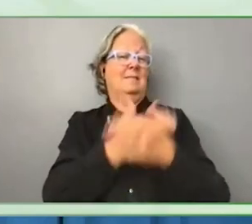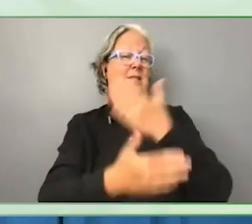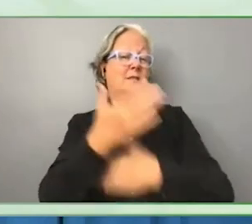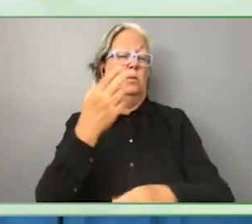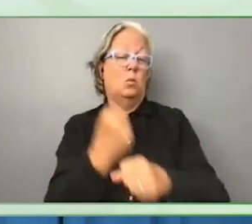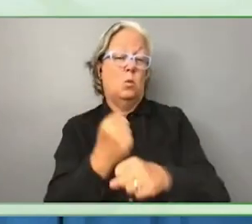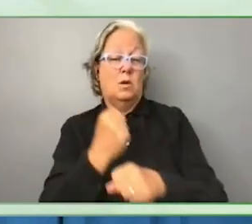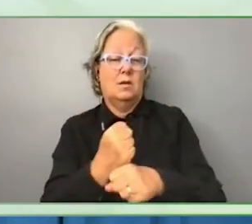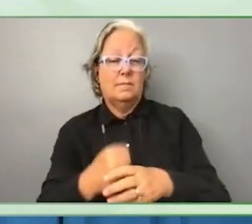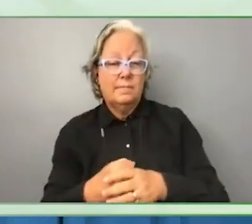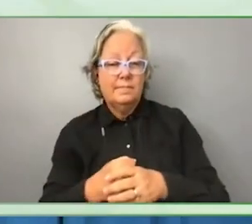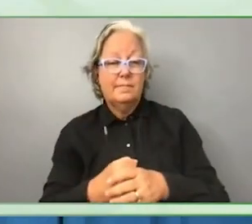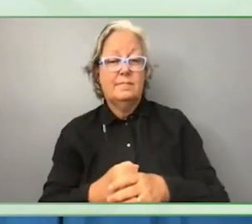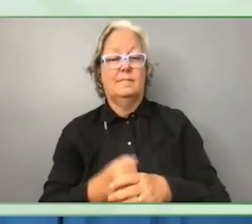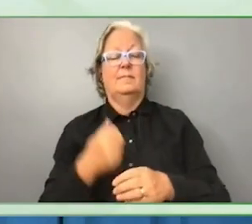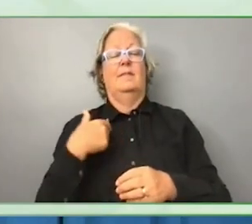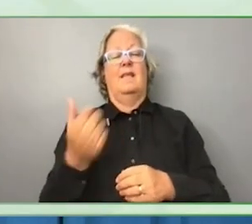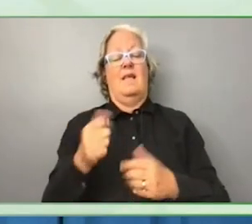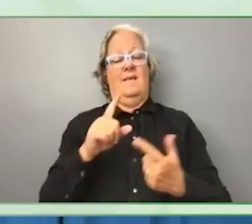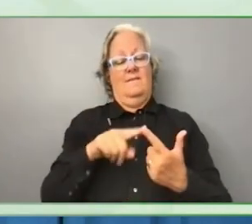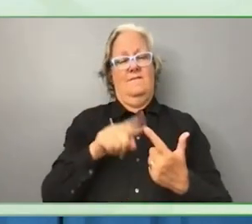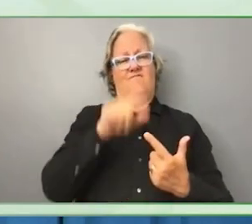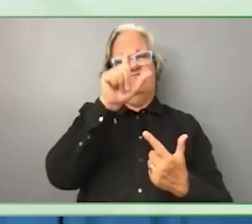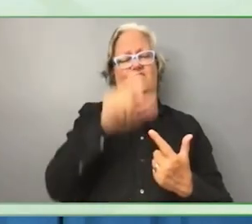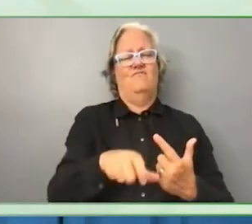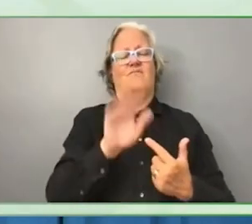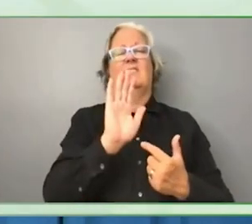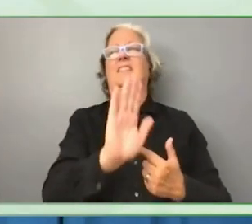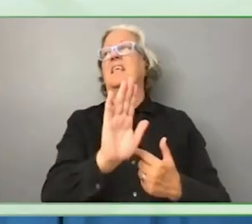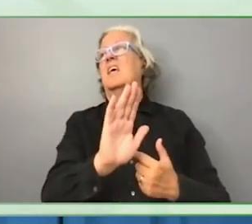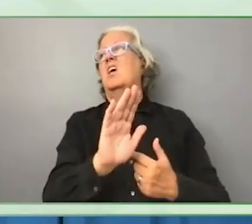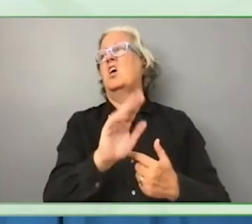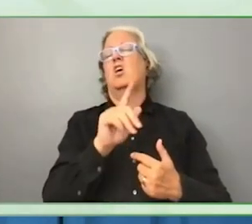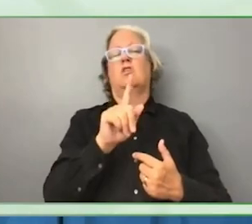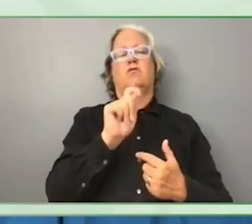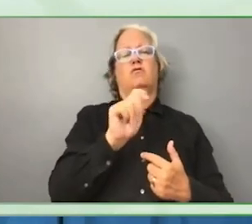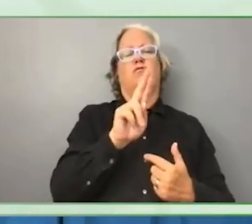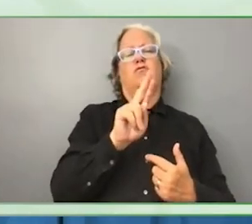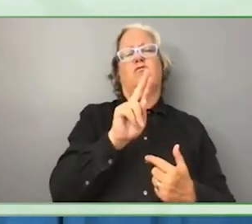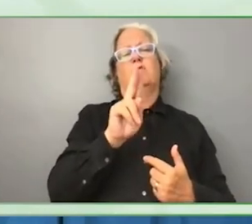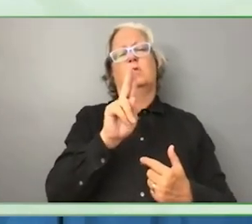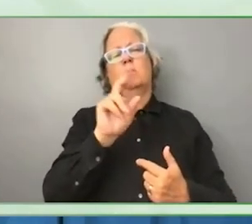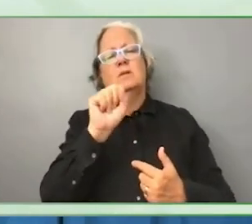trust funds, trust fund grants and externally financed outputs.